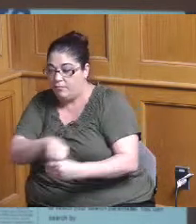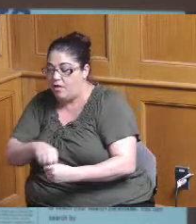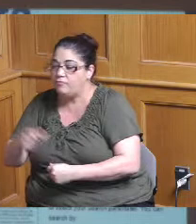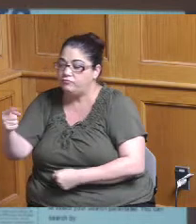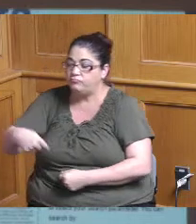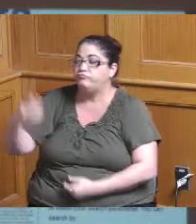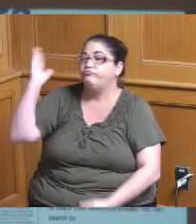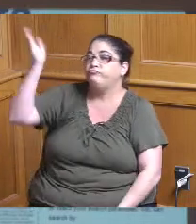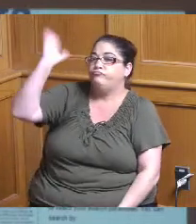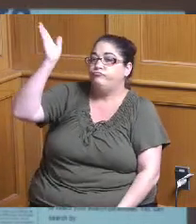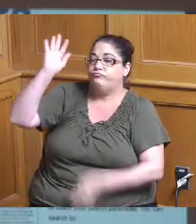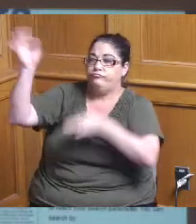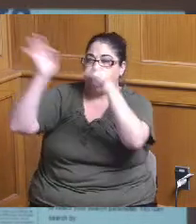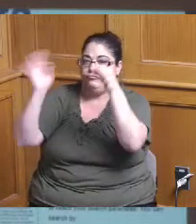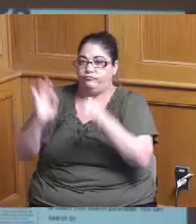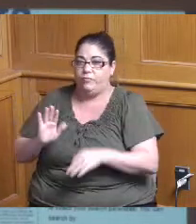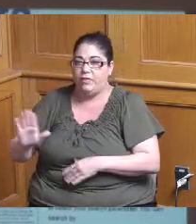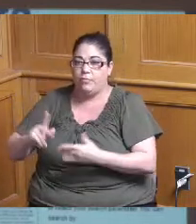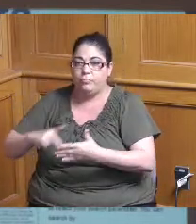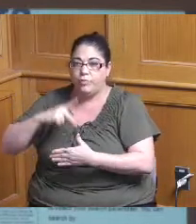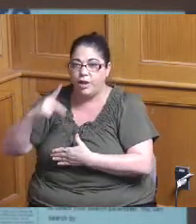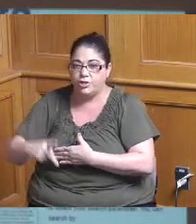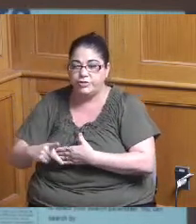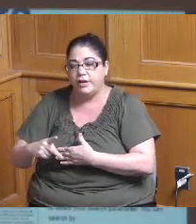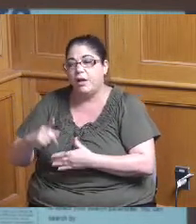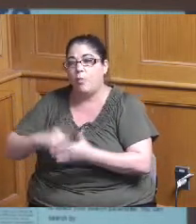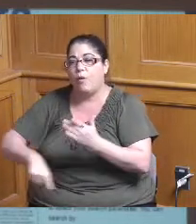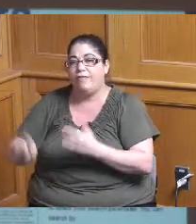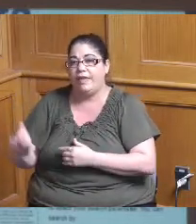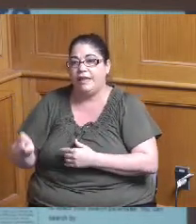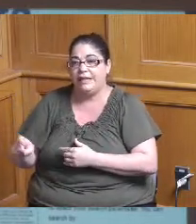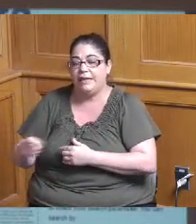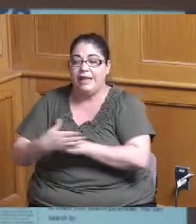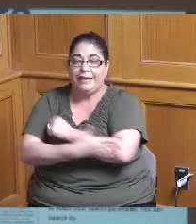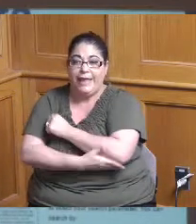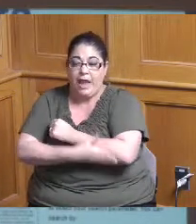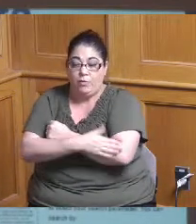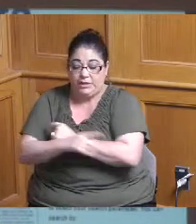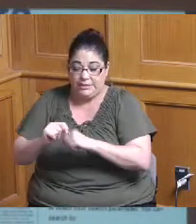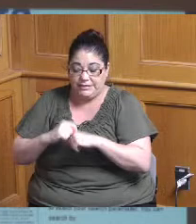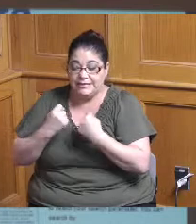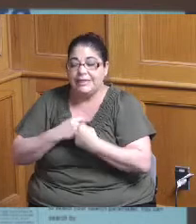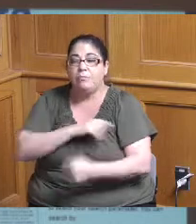to explain the project and what the need is the county monitor team also participates on that